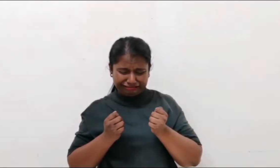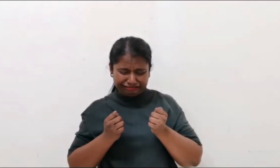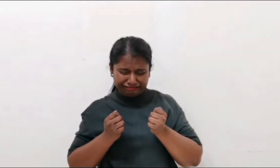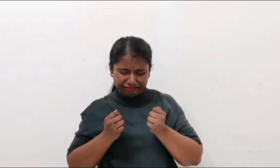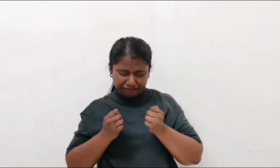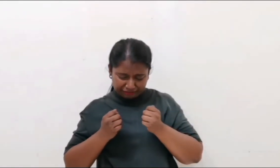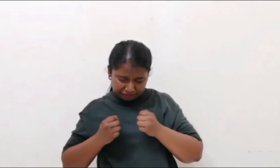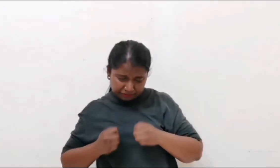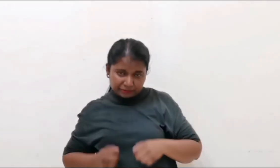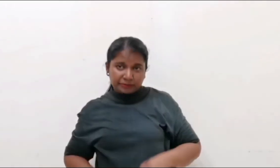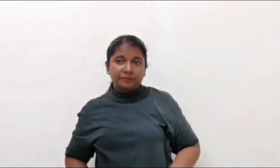Devastated, I cling to the torn pieces.